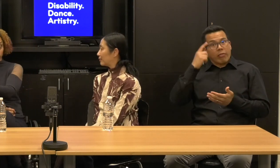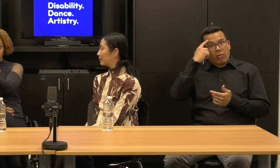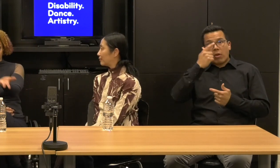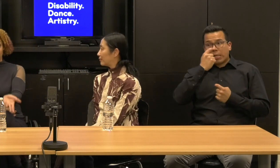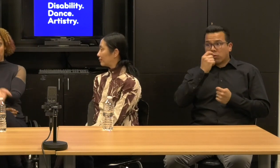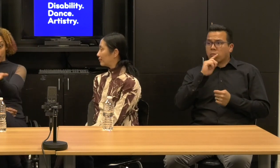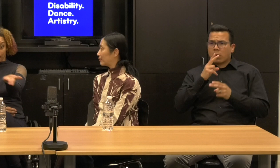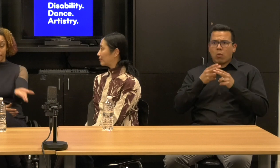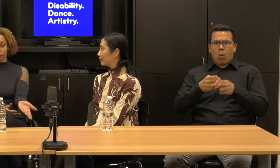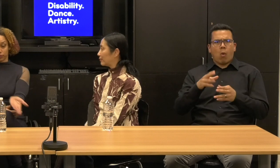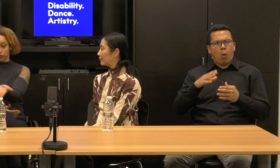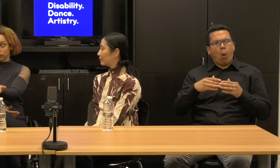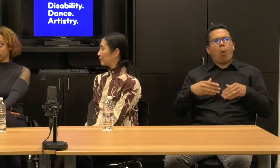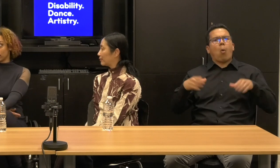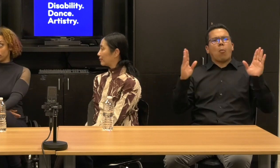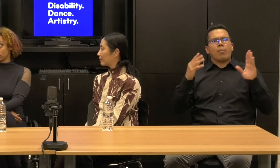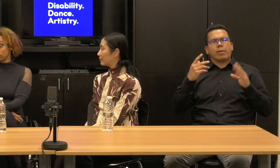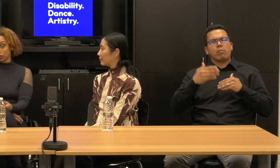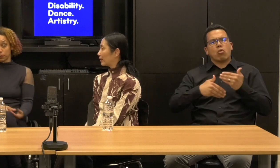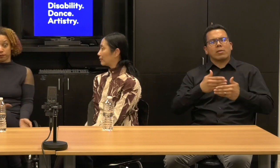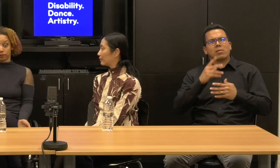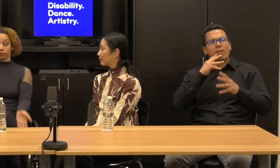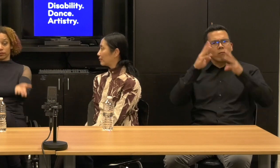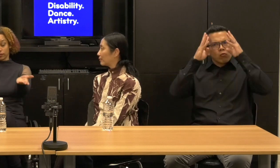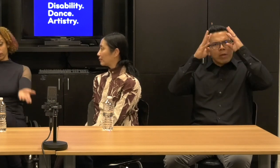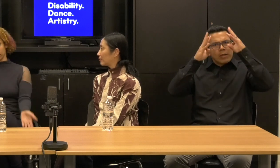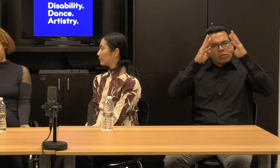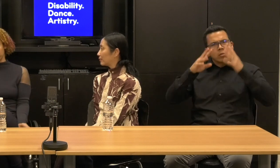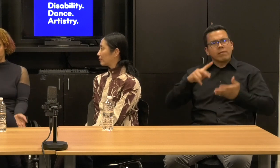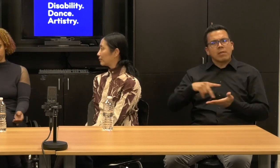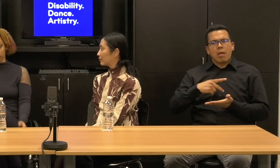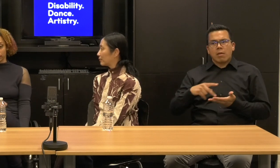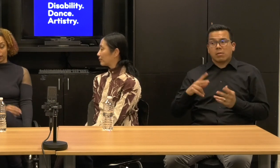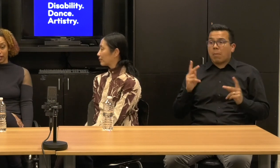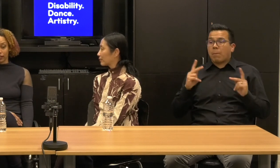It was a really open process of creation thing. People just float in and out.